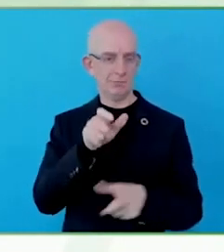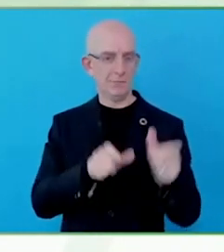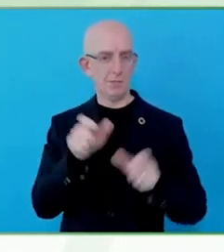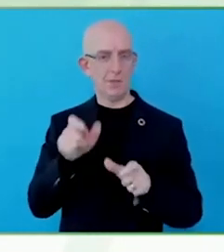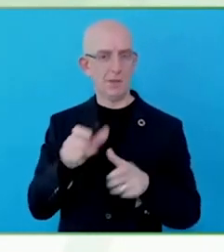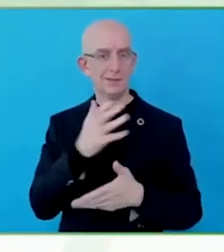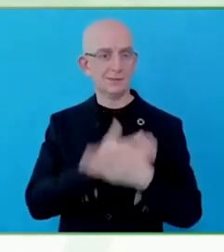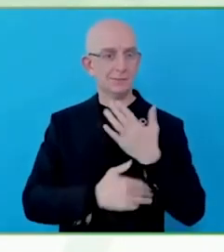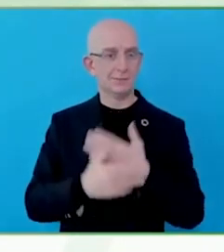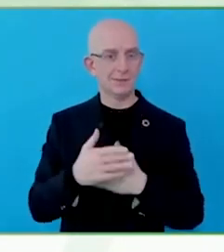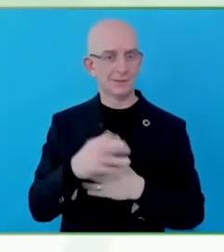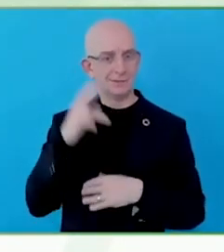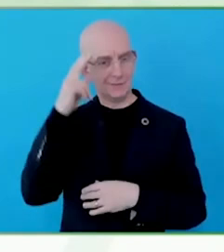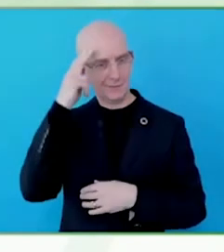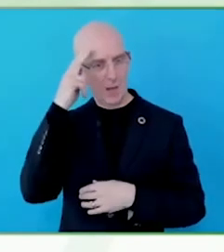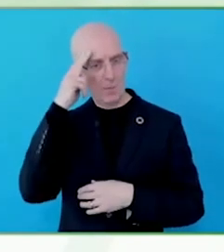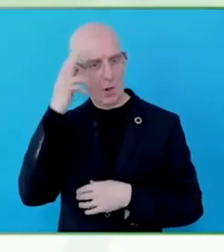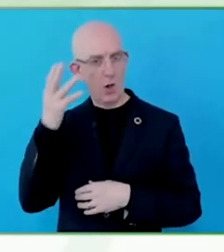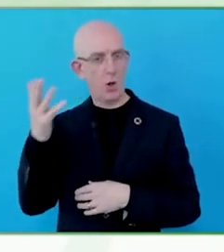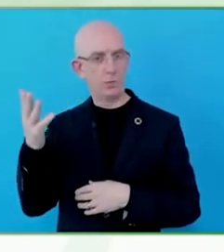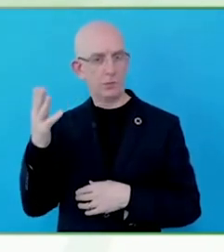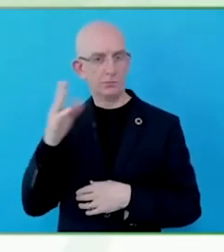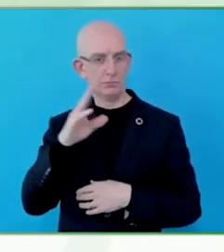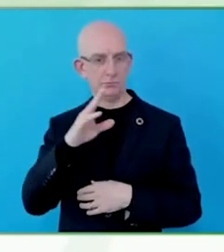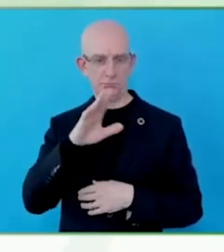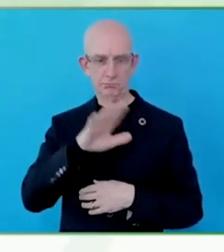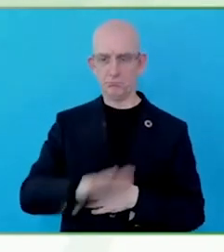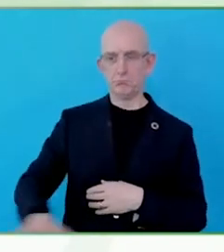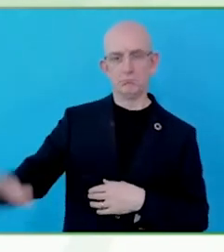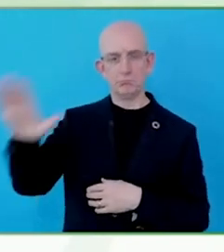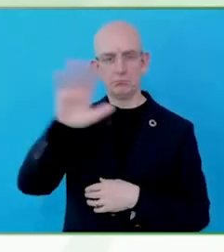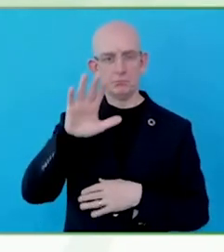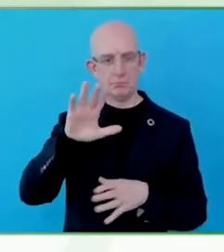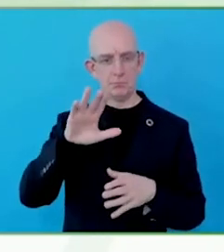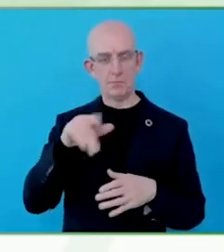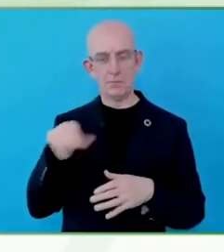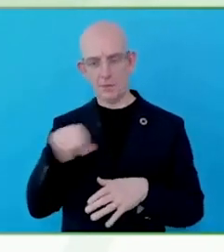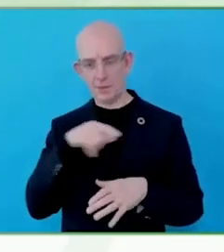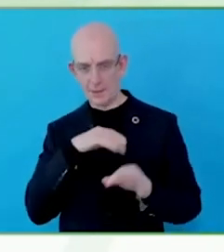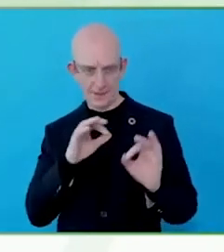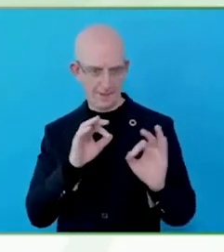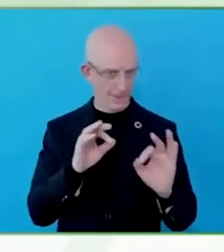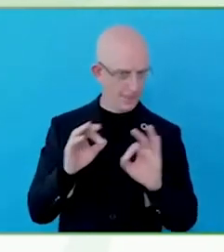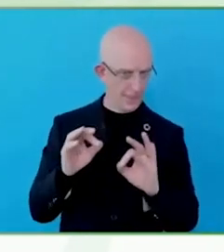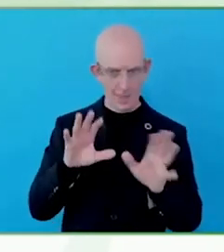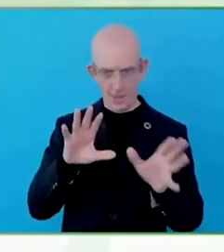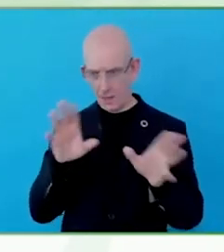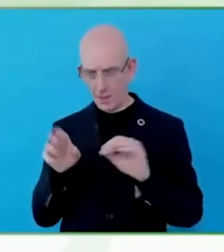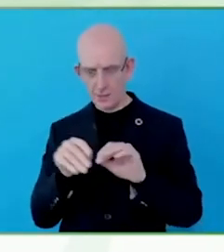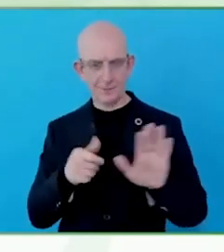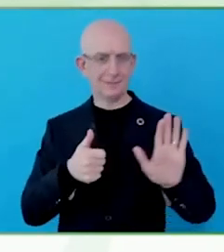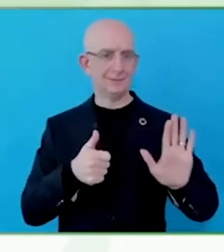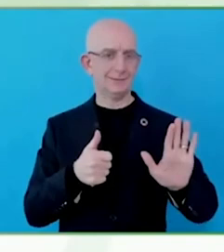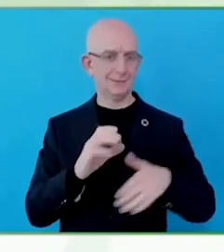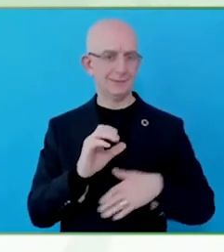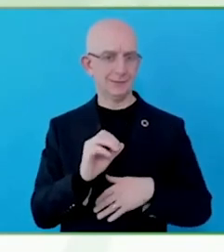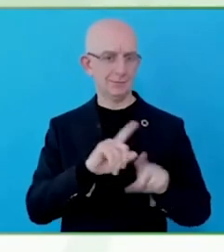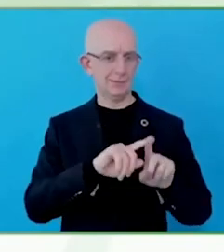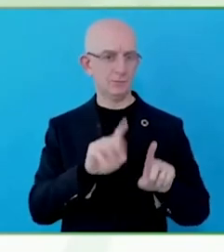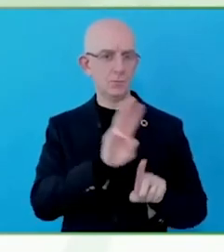you know City Hall, and secretary and some staff, all of them fully accessible.